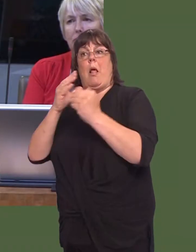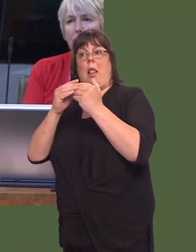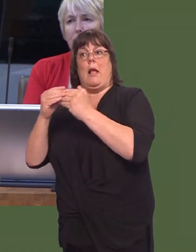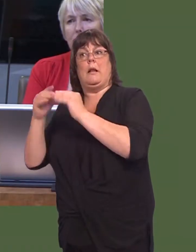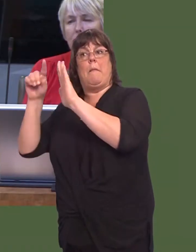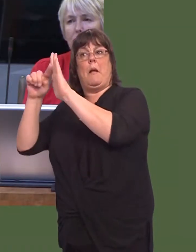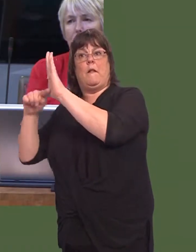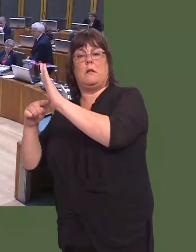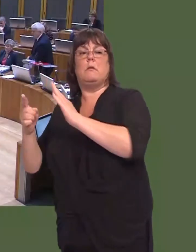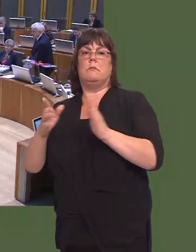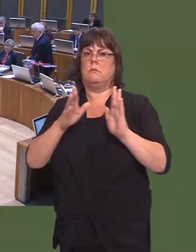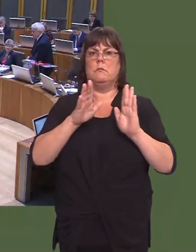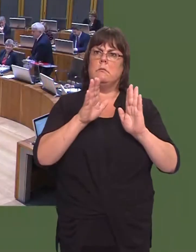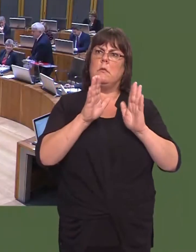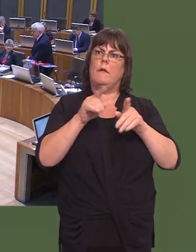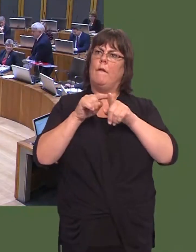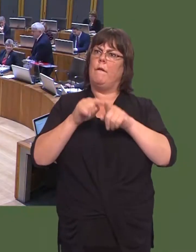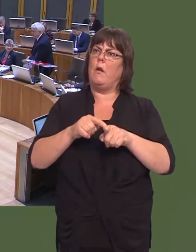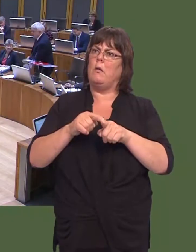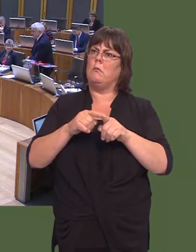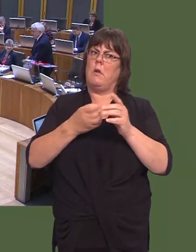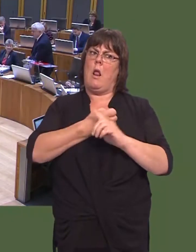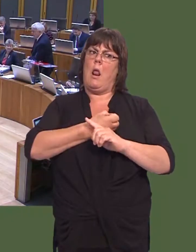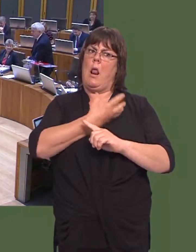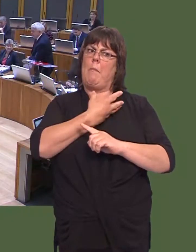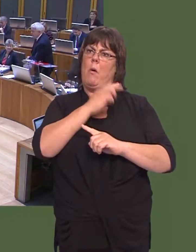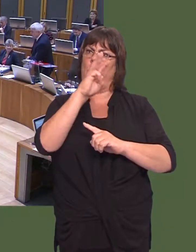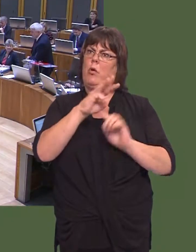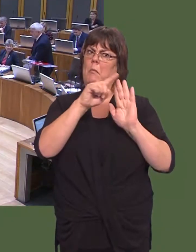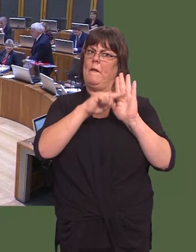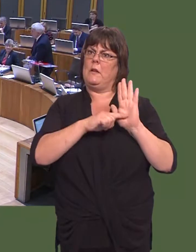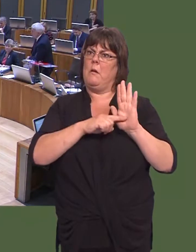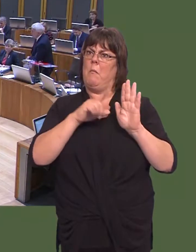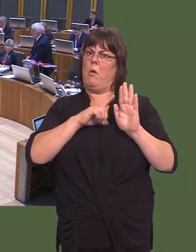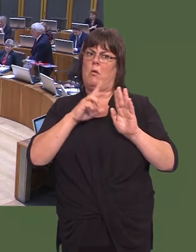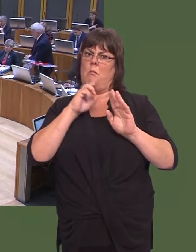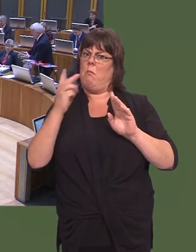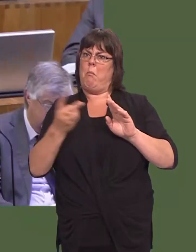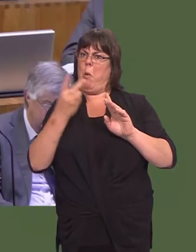manifesto? Carwyn Jones: By the Welsh Labour manifesto, because there is no dichotomy between the two manifestos.